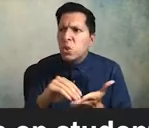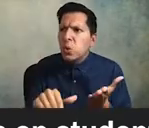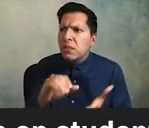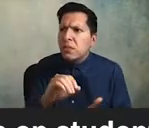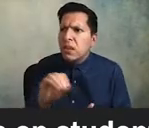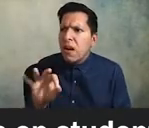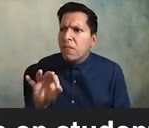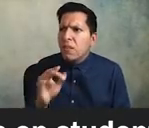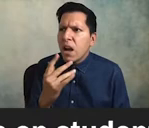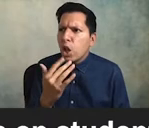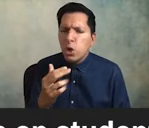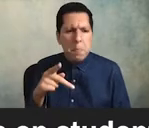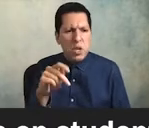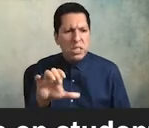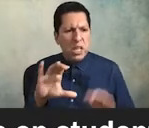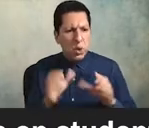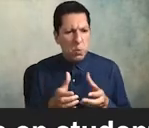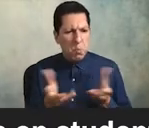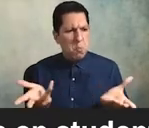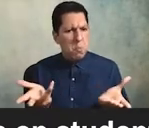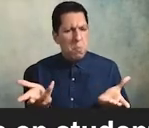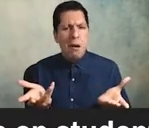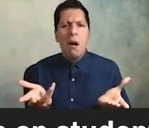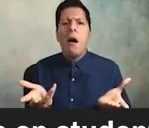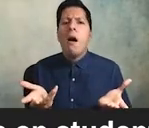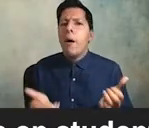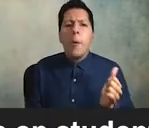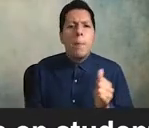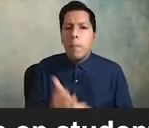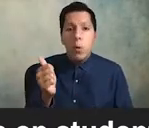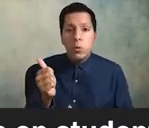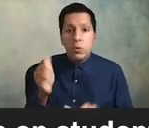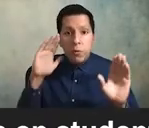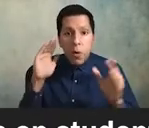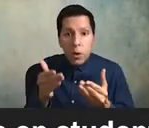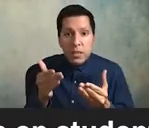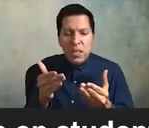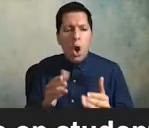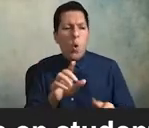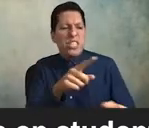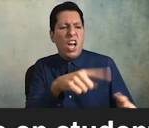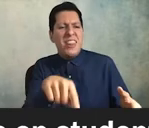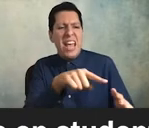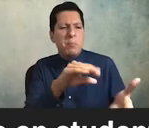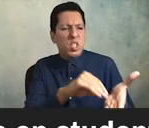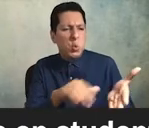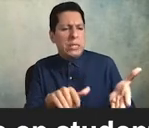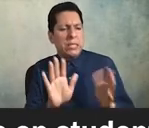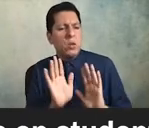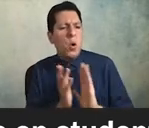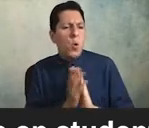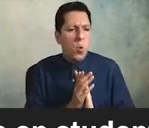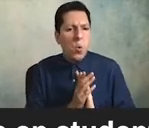and the onus is placed almost entirely on them students not enough Onus